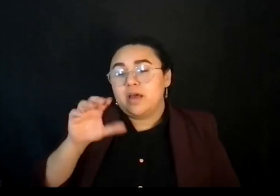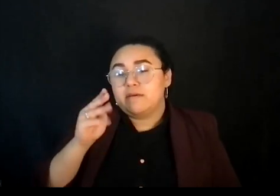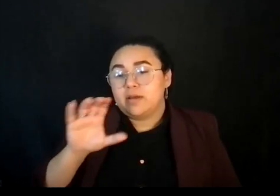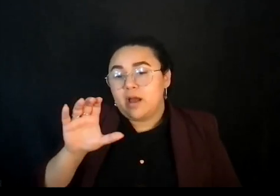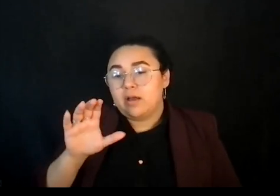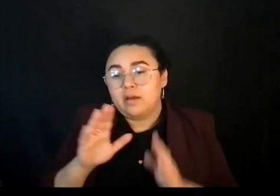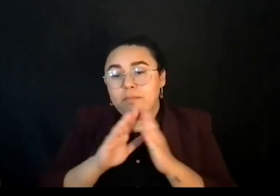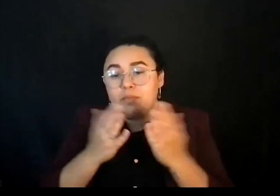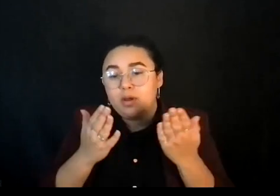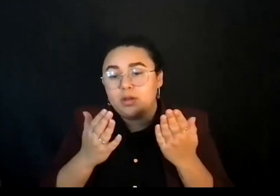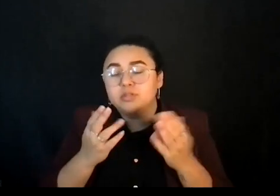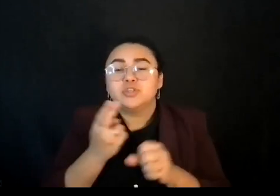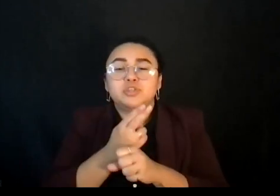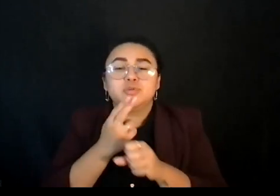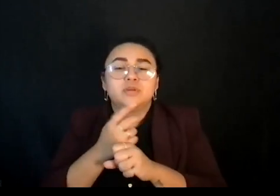for you to use in popular education.